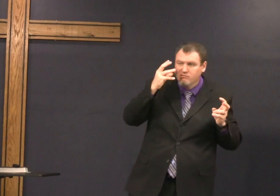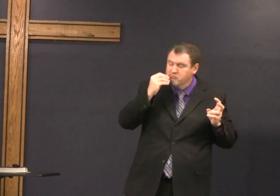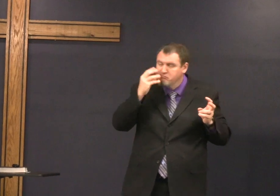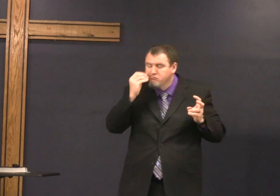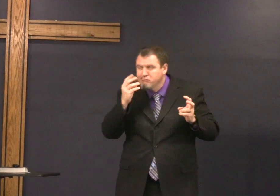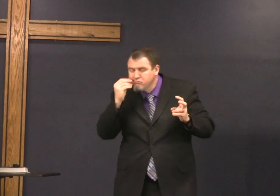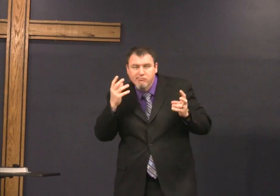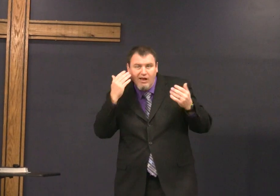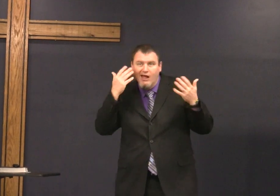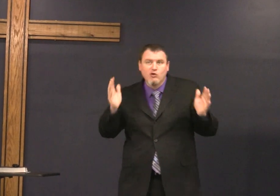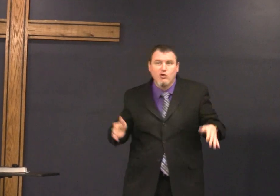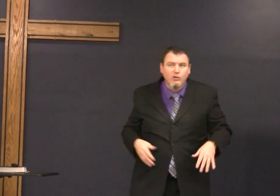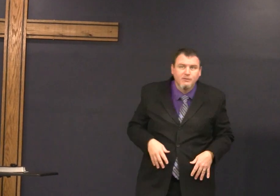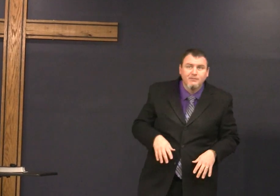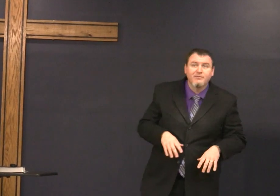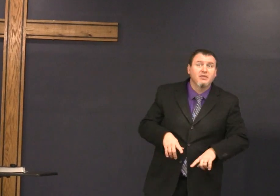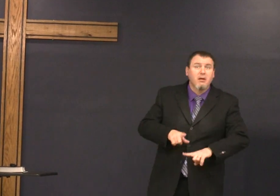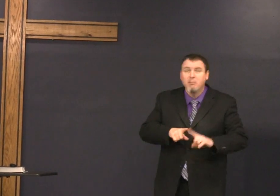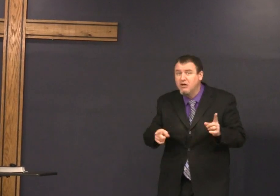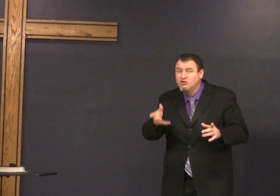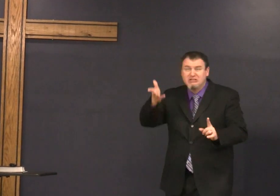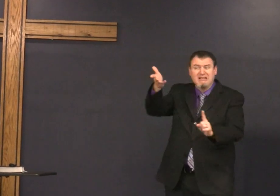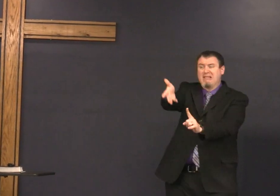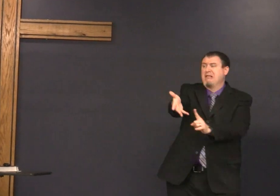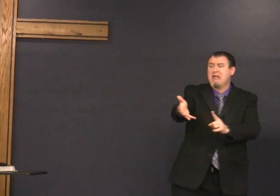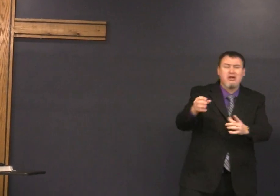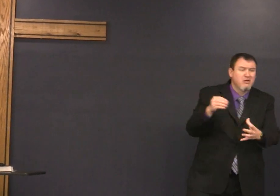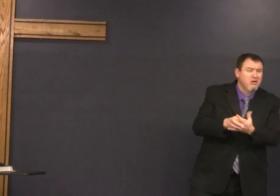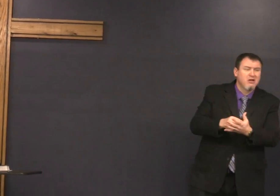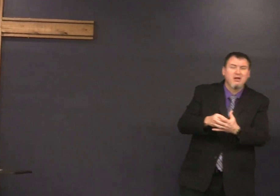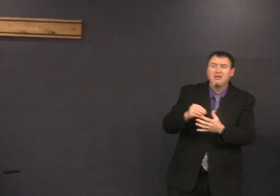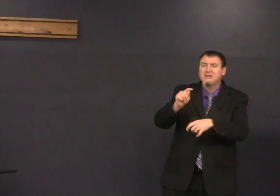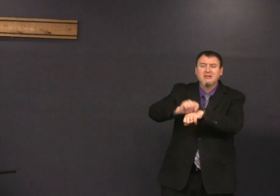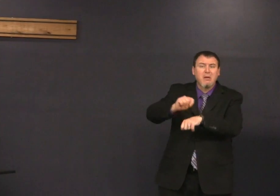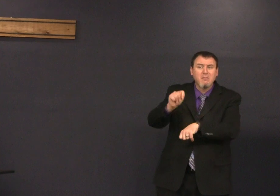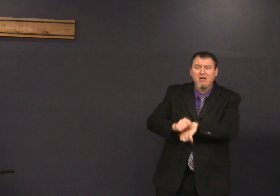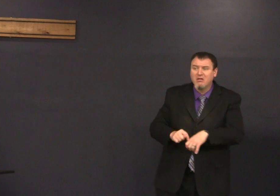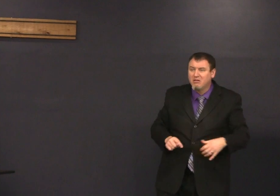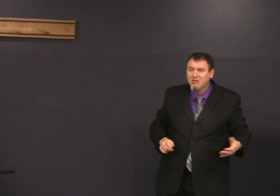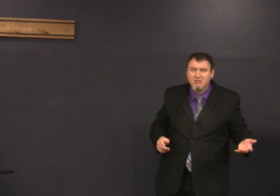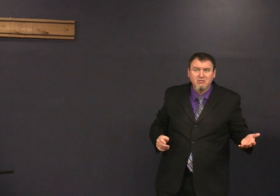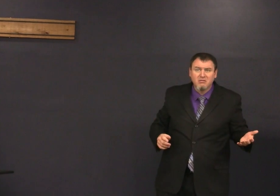like a little cat naps maybe we don't know but she's there in the temple